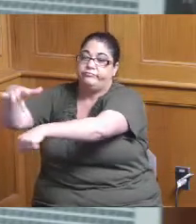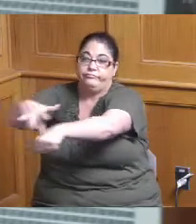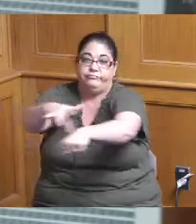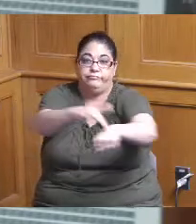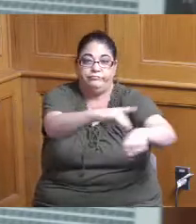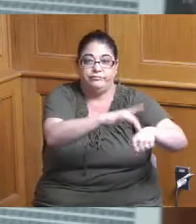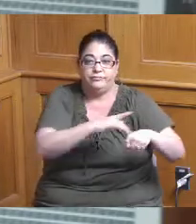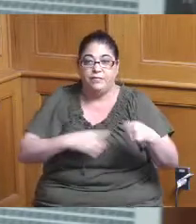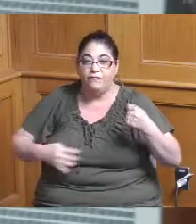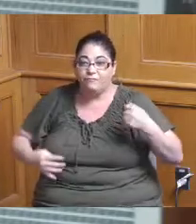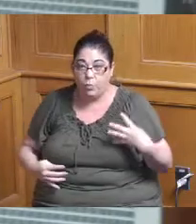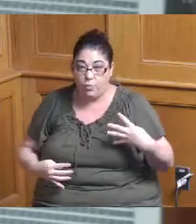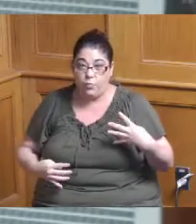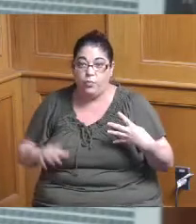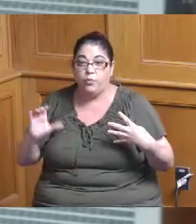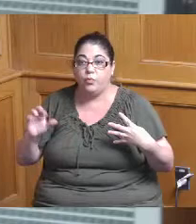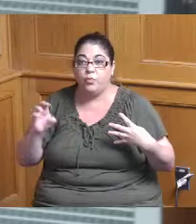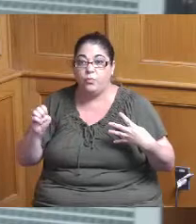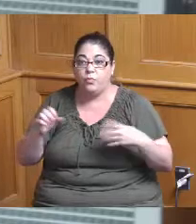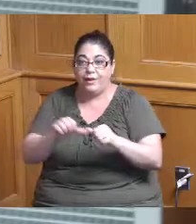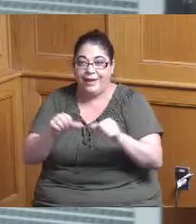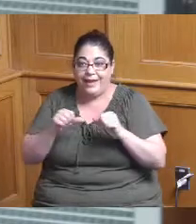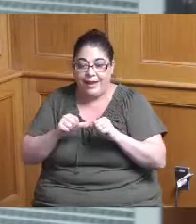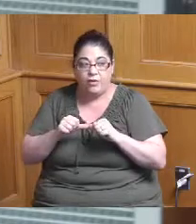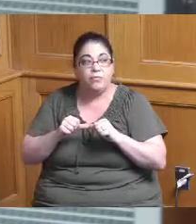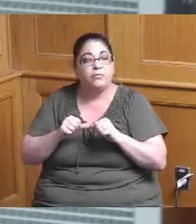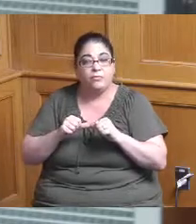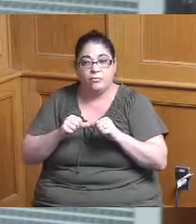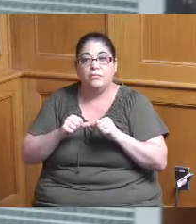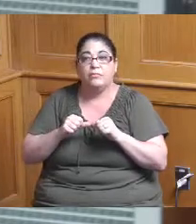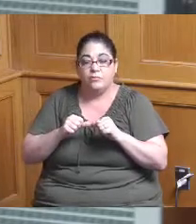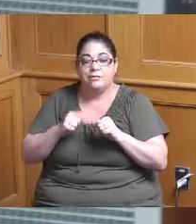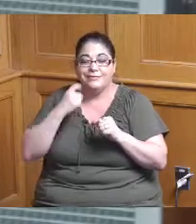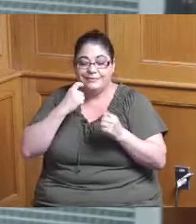instead of three and the new one that was added was the Board of County Commissioners